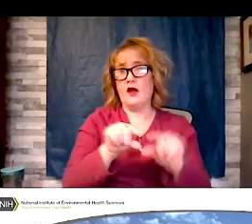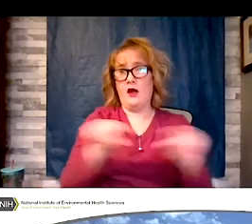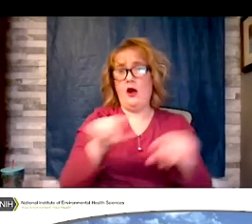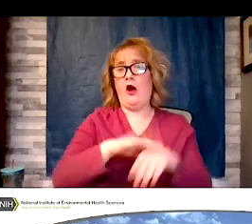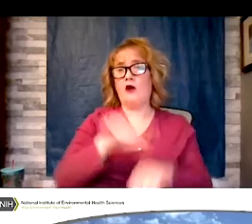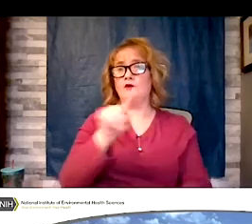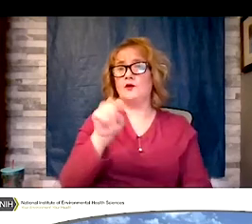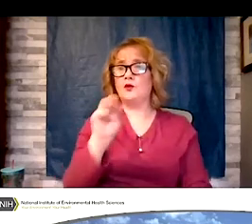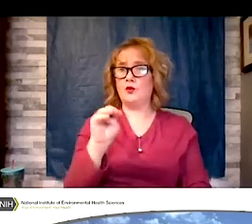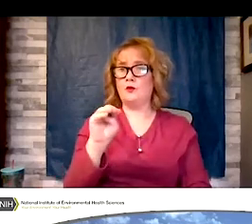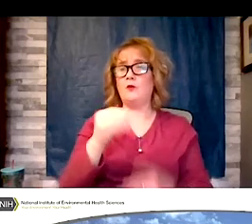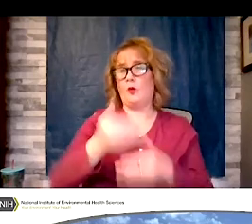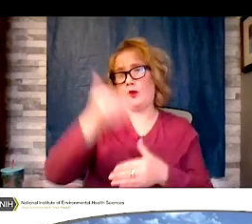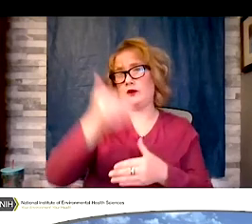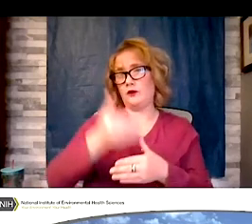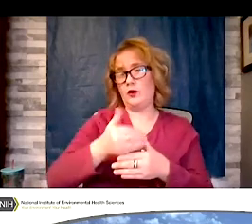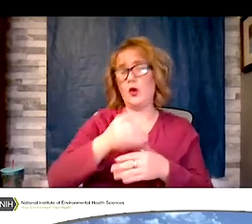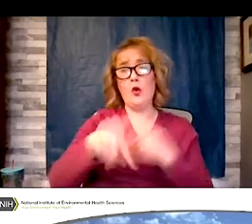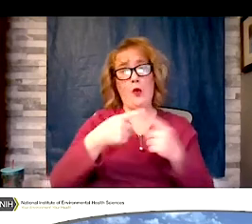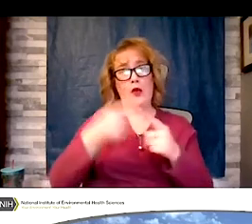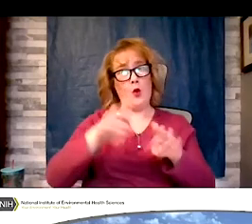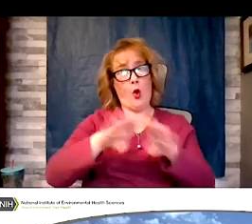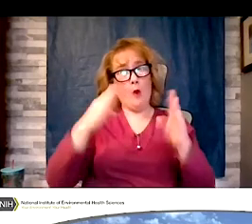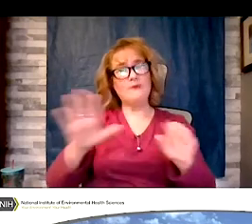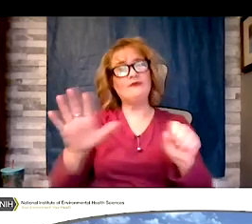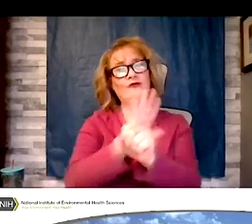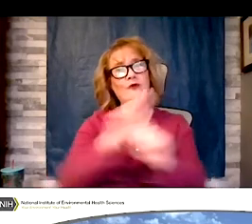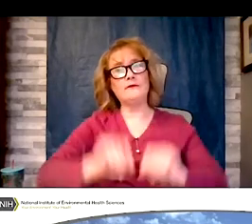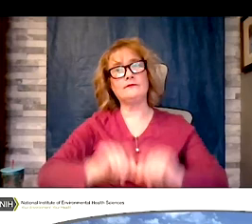it is open in few view. You might have to use our mouse to hover over the tool bar to make